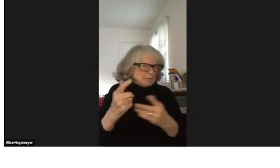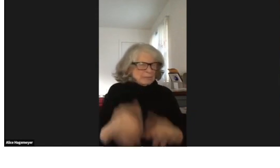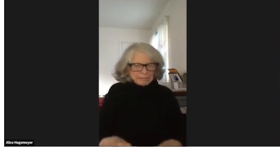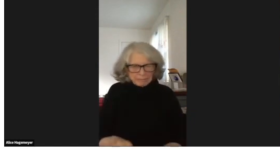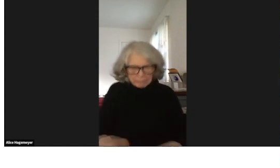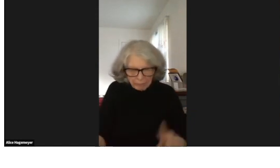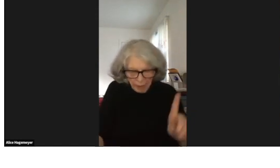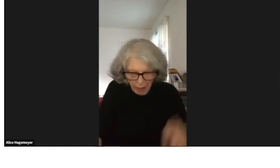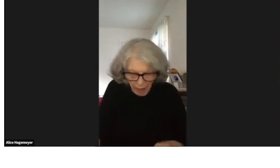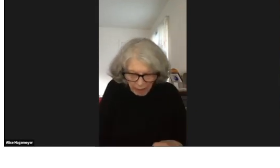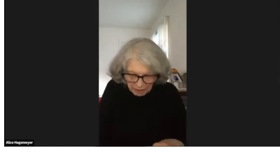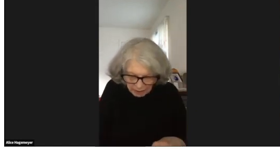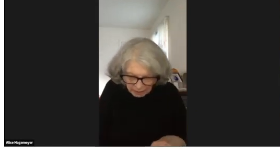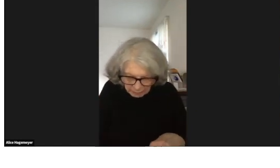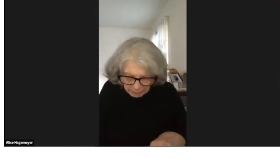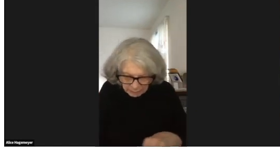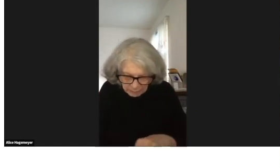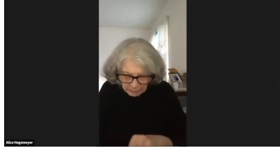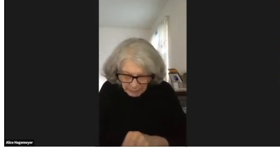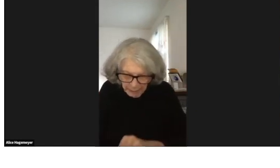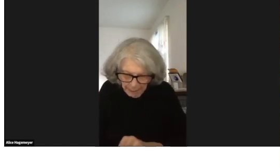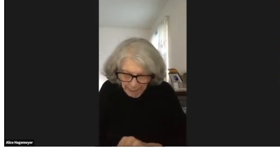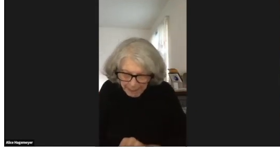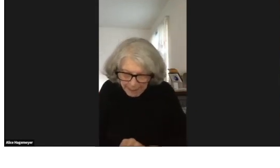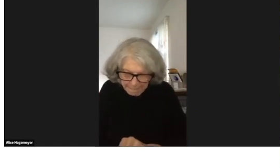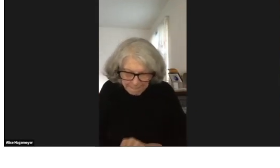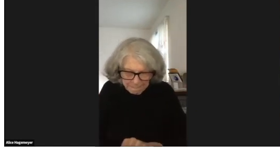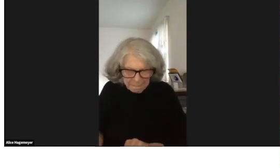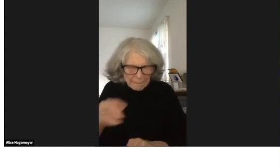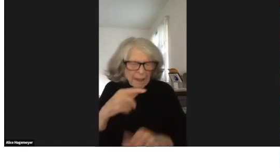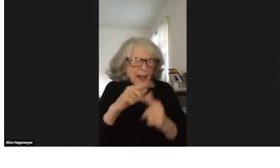because I had to use that term as a librarian.